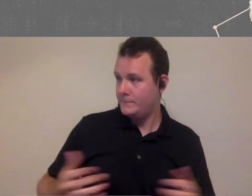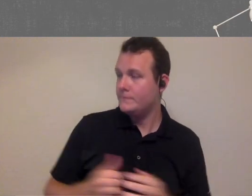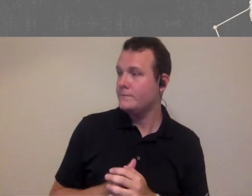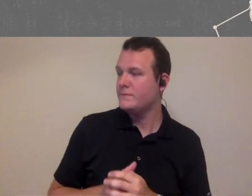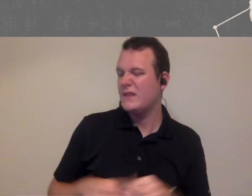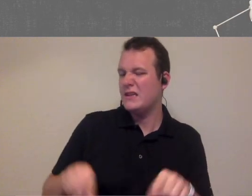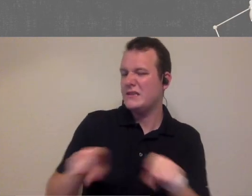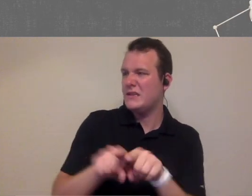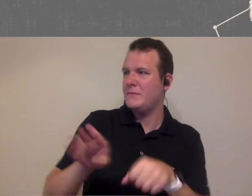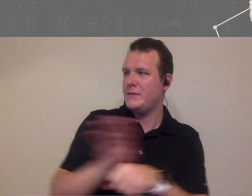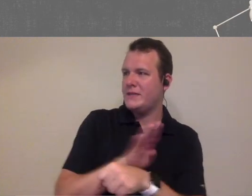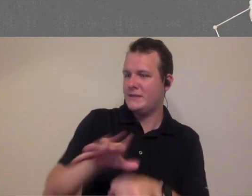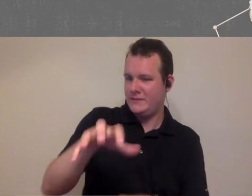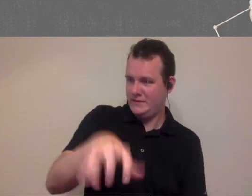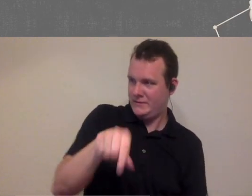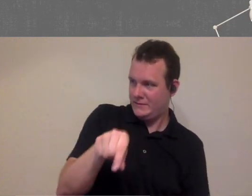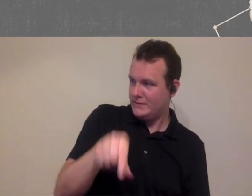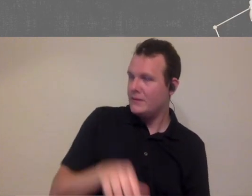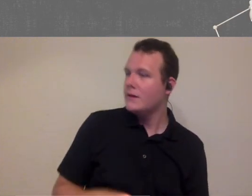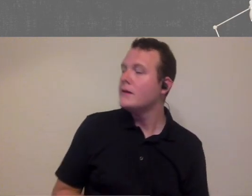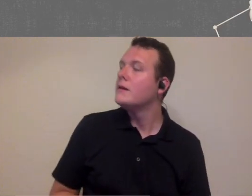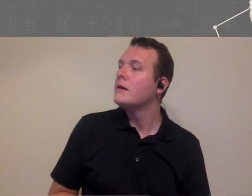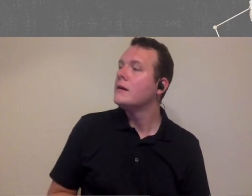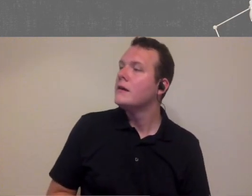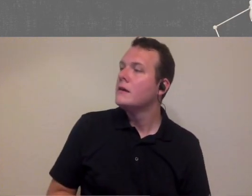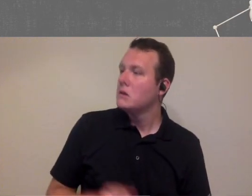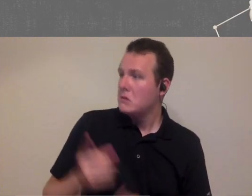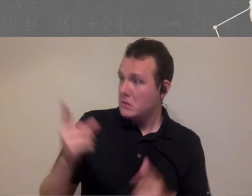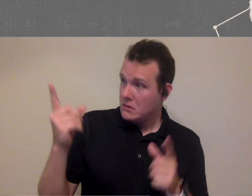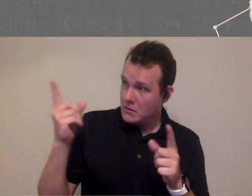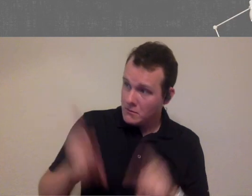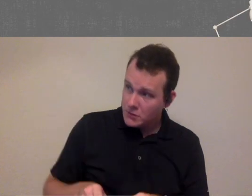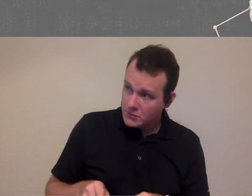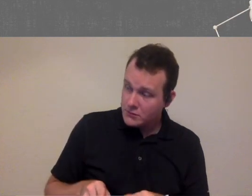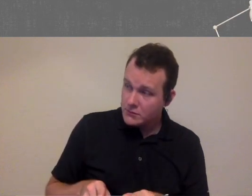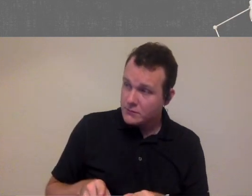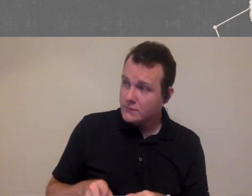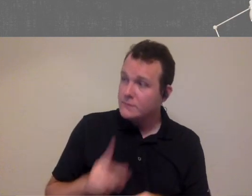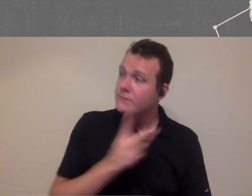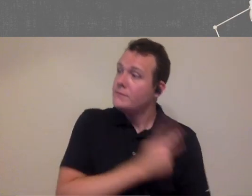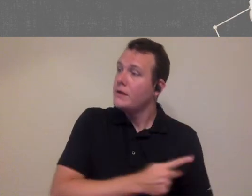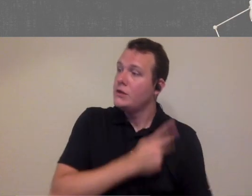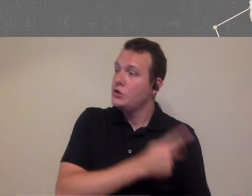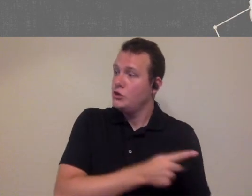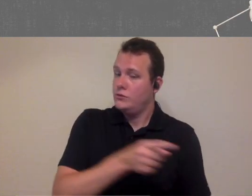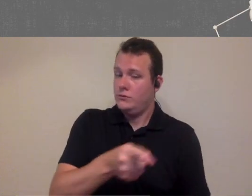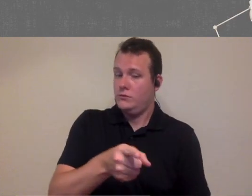providers in the same practice are there situations where the the patient would